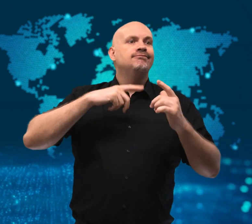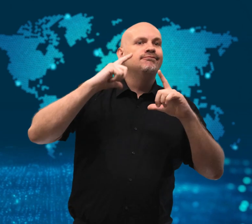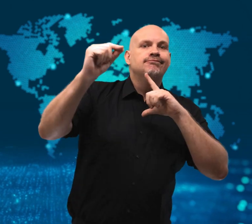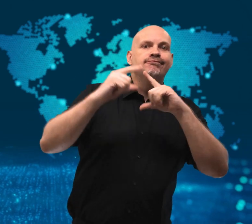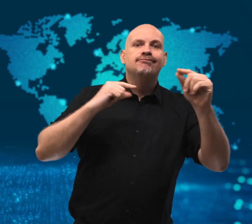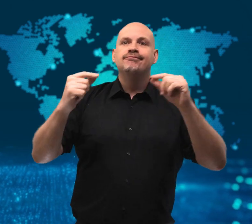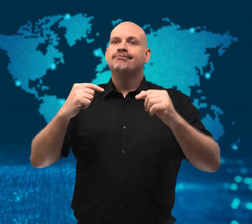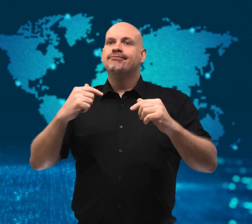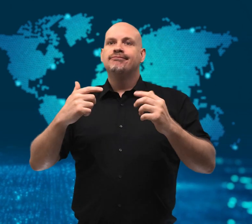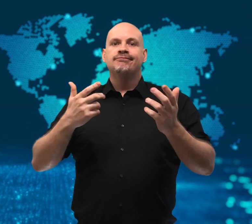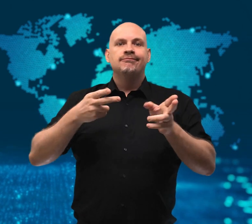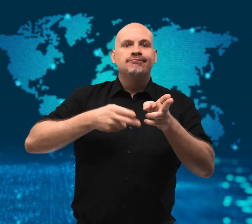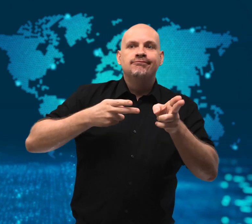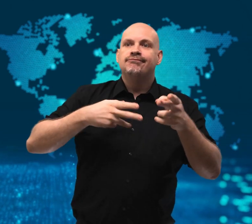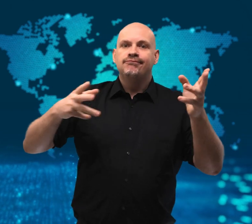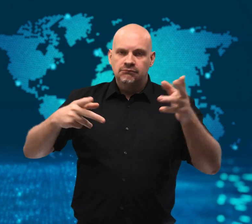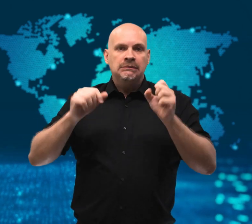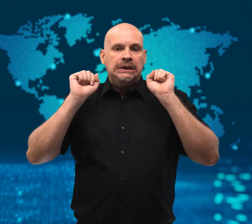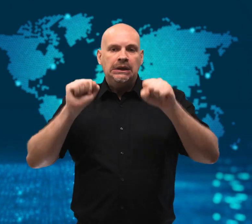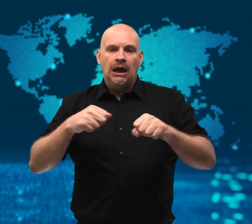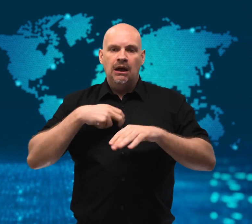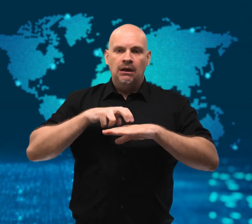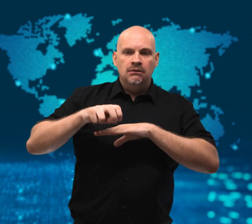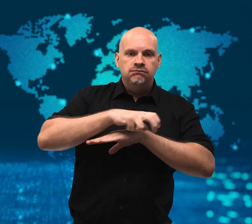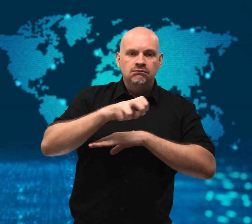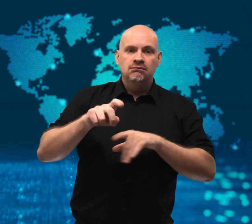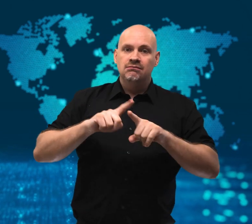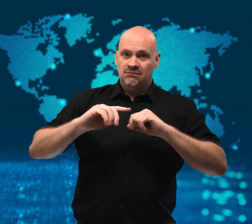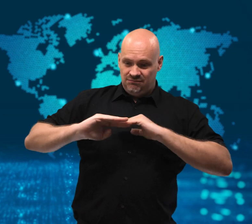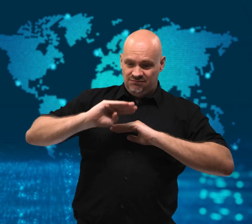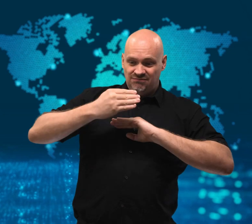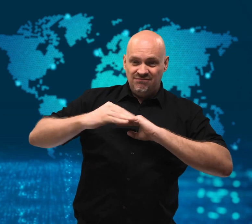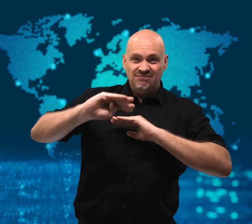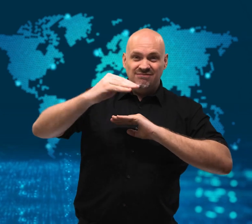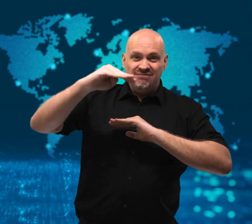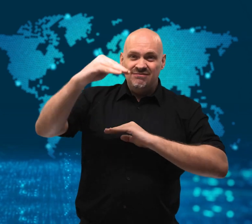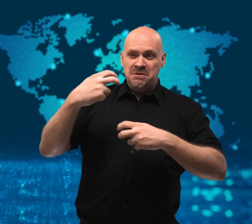maneuvering stairs and ramps.